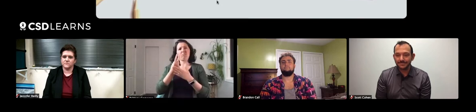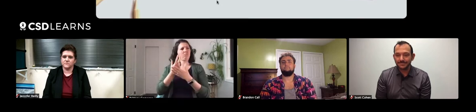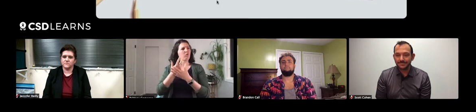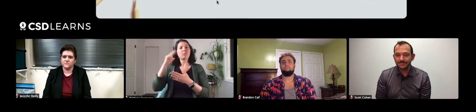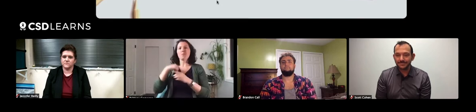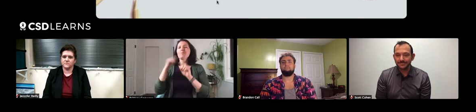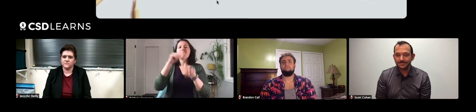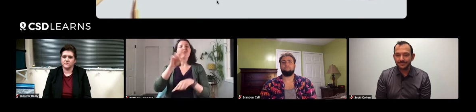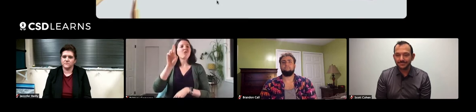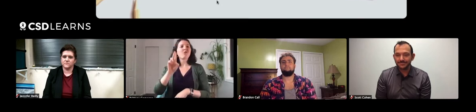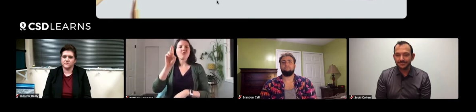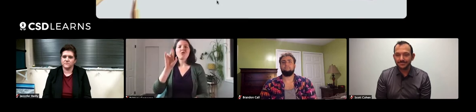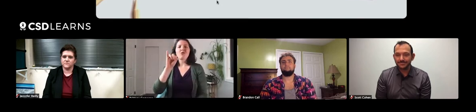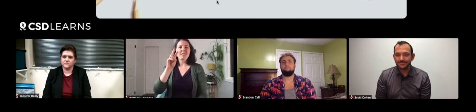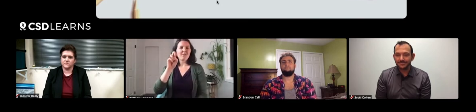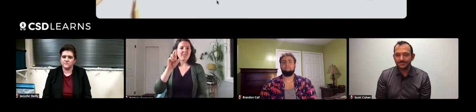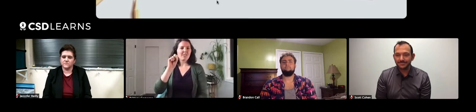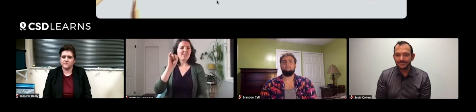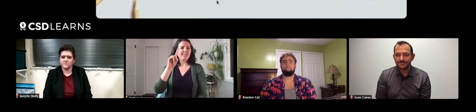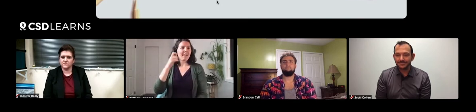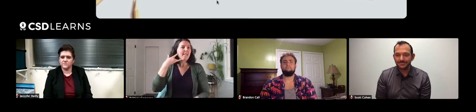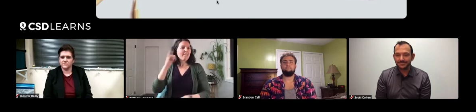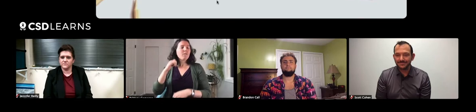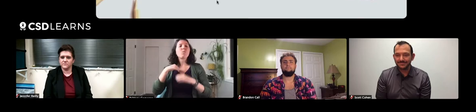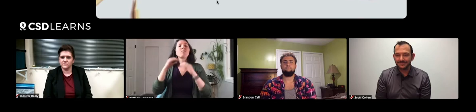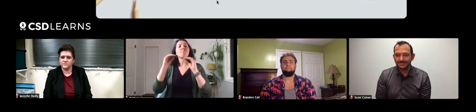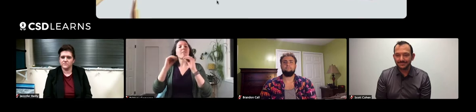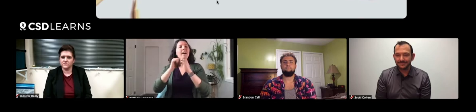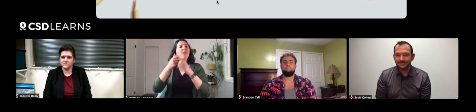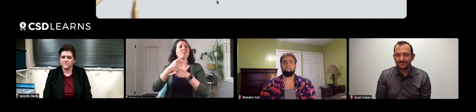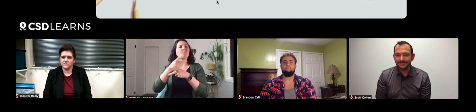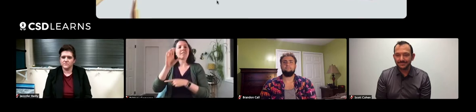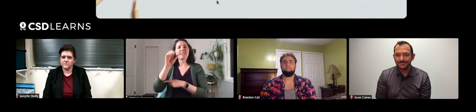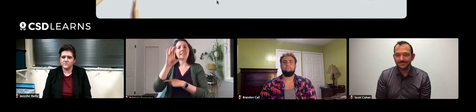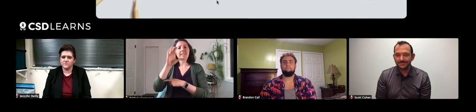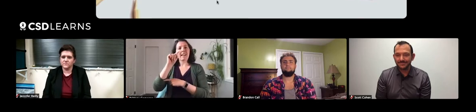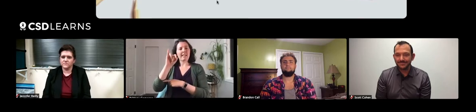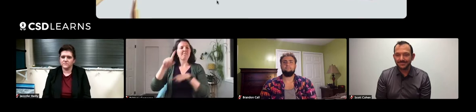Just three weeks ago I went to Riverside, California and I taught how to take care of cacti.